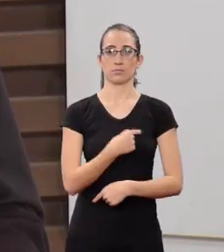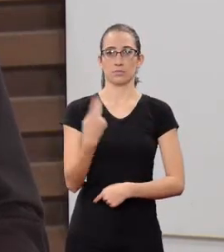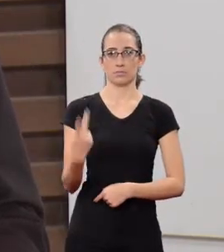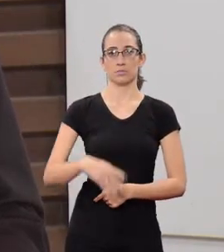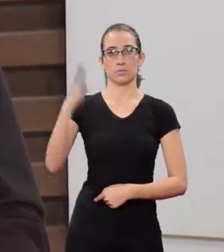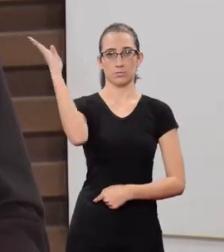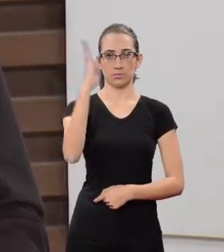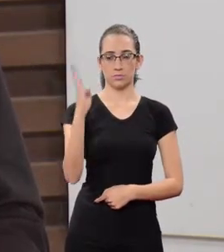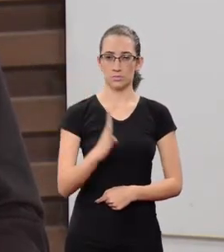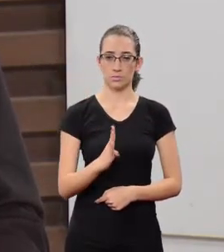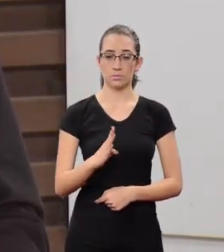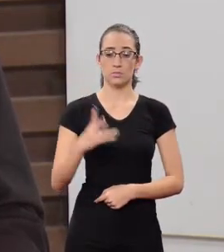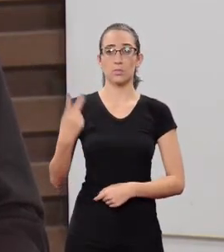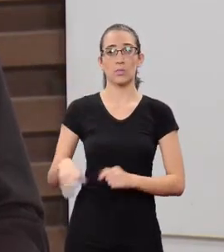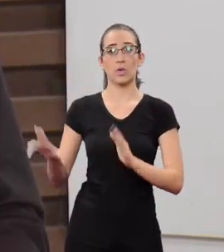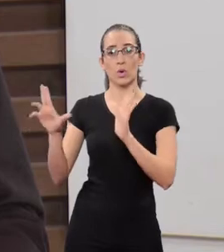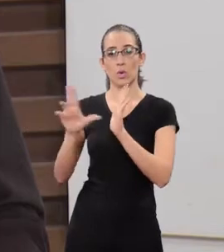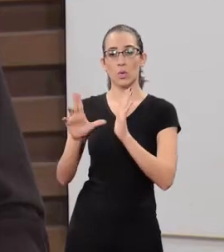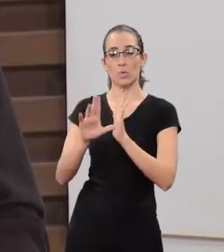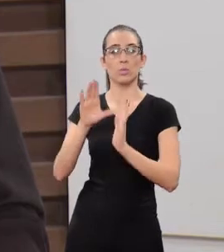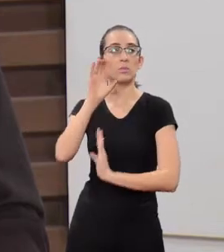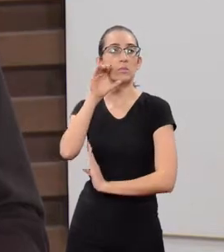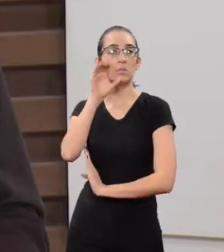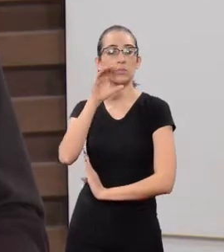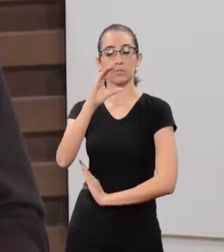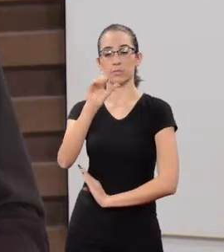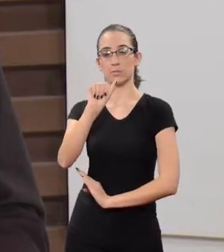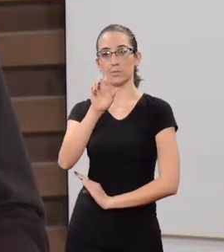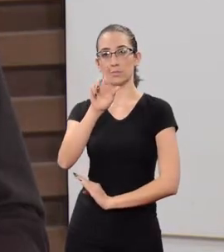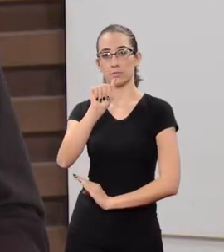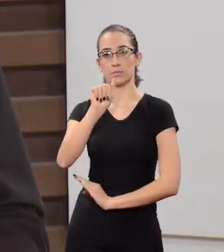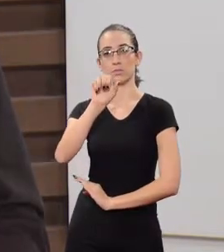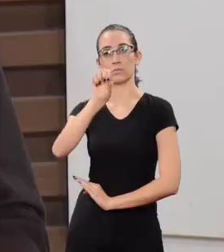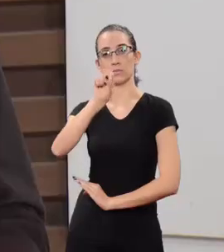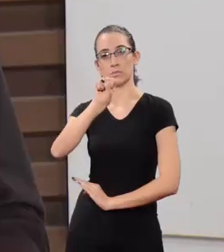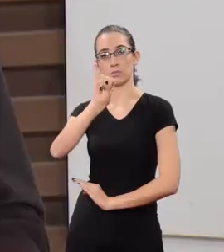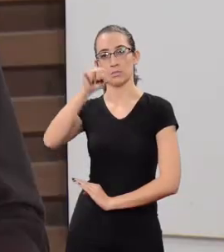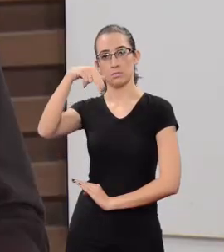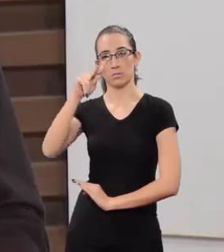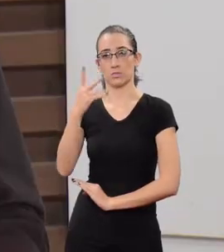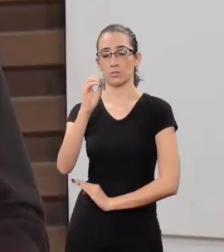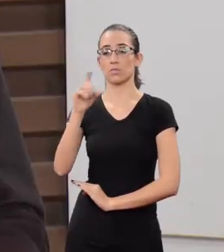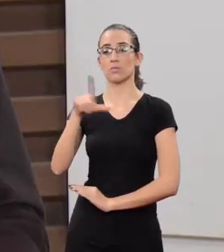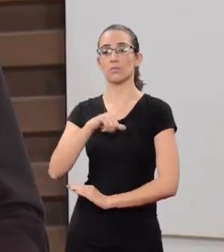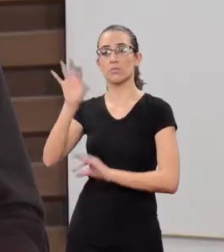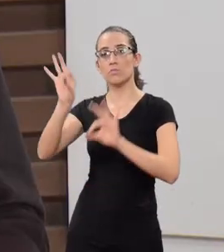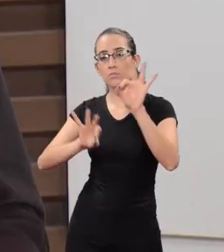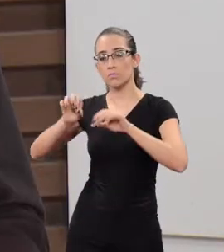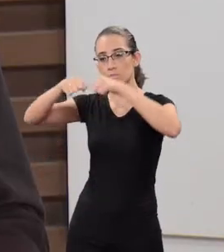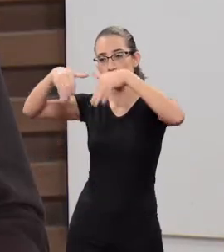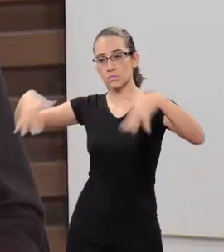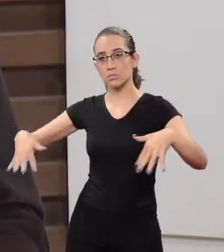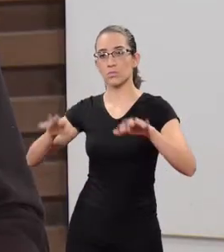This way, ULBRA Carazinho through the Extension Project the Observatory of Violence and Human Rights